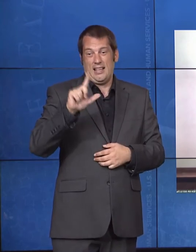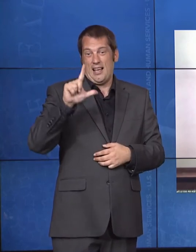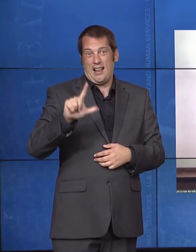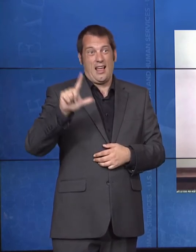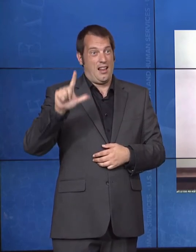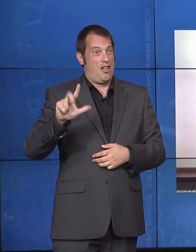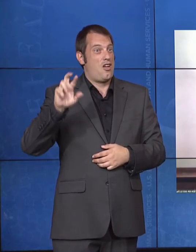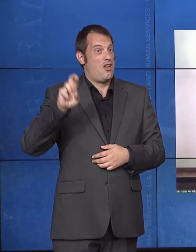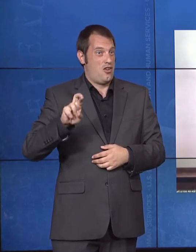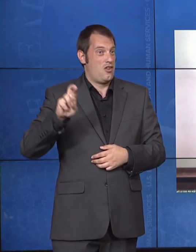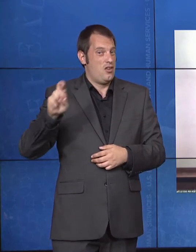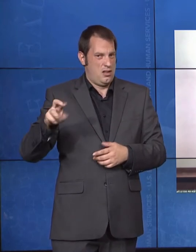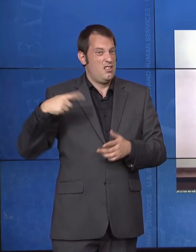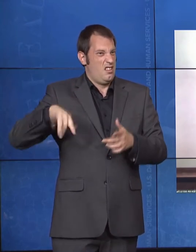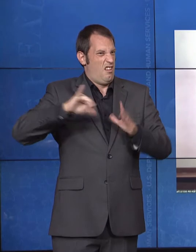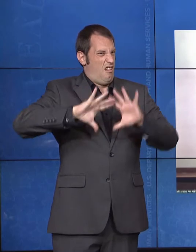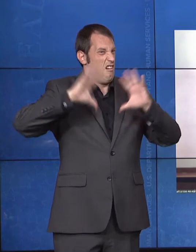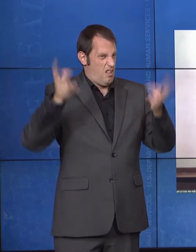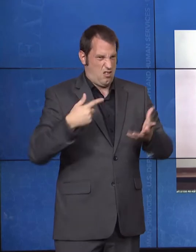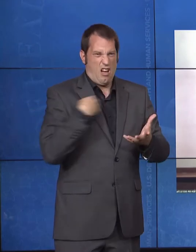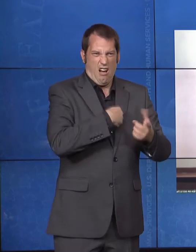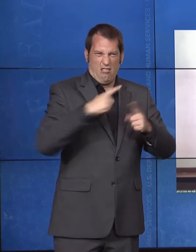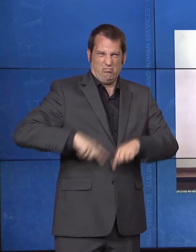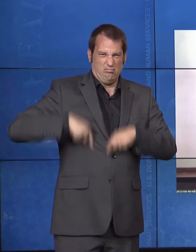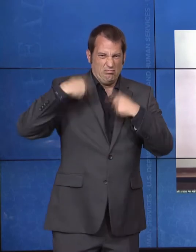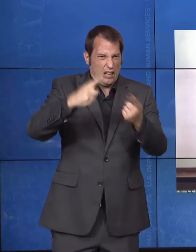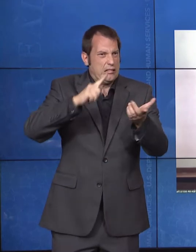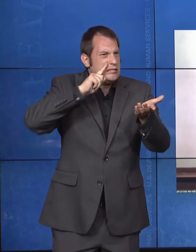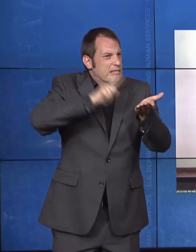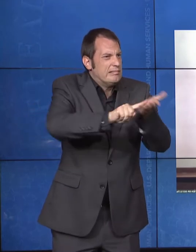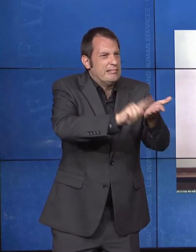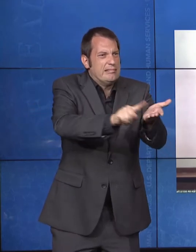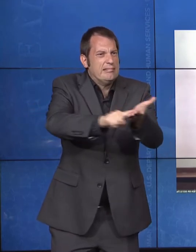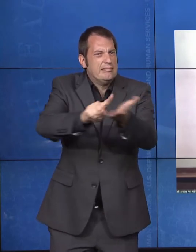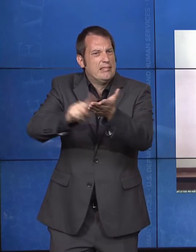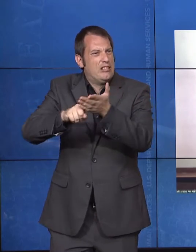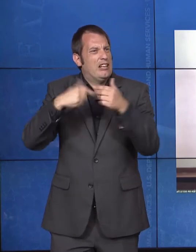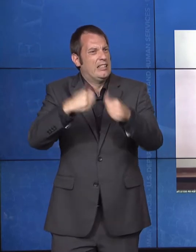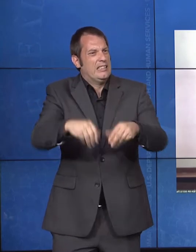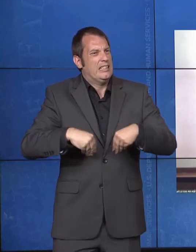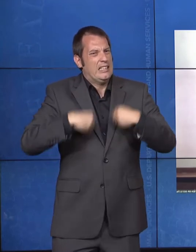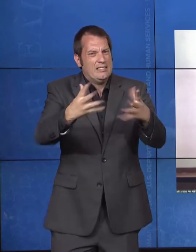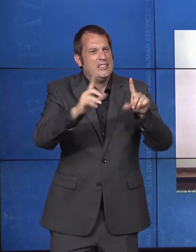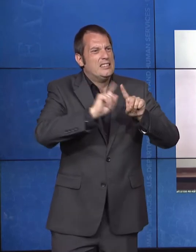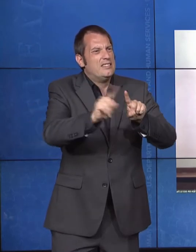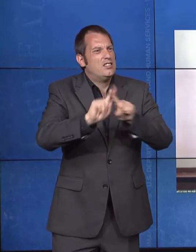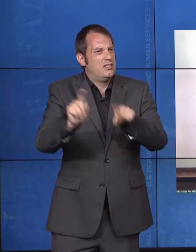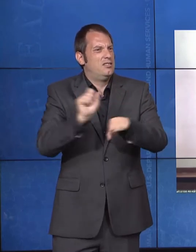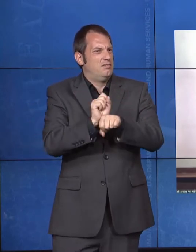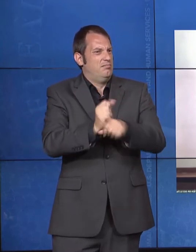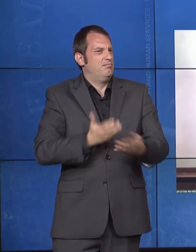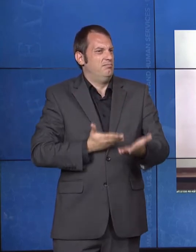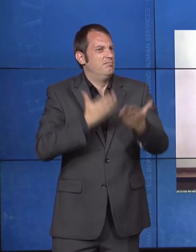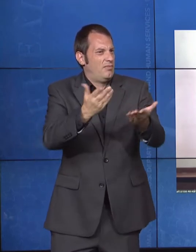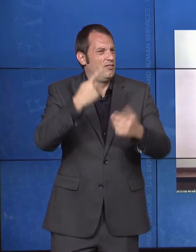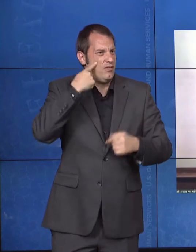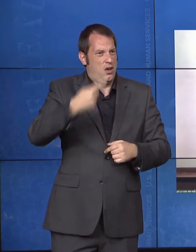a few of the many examples that reflect our commitment to honoring the innate dignity